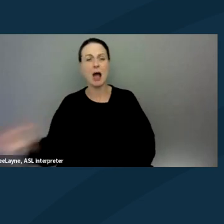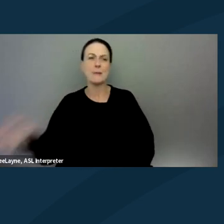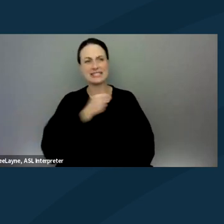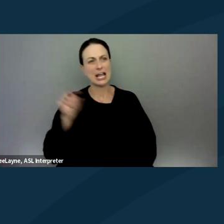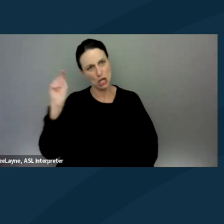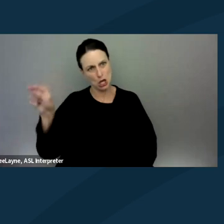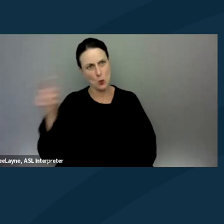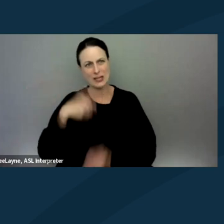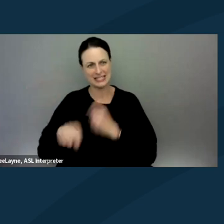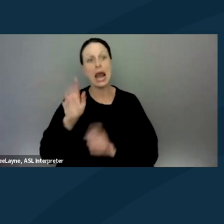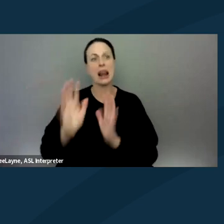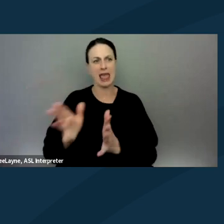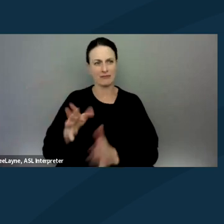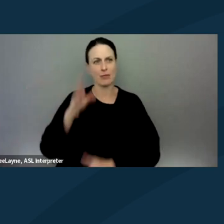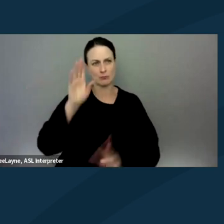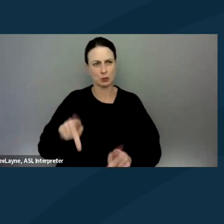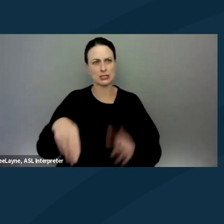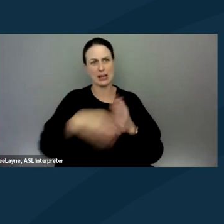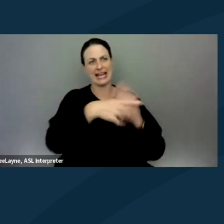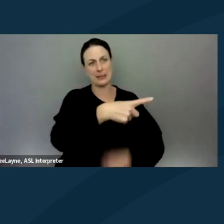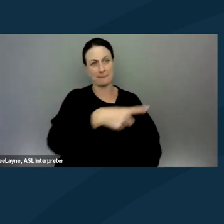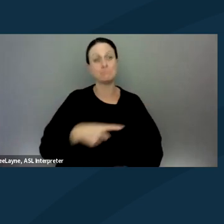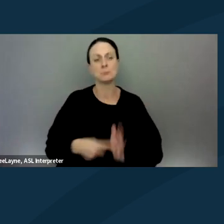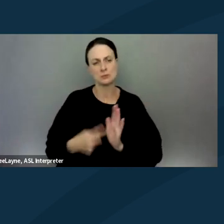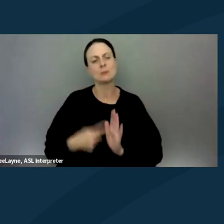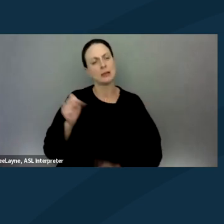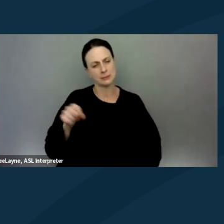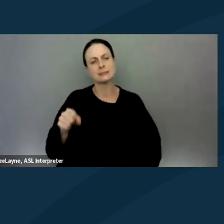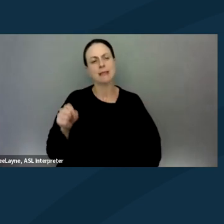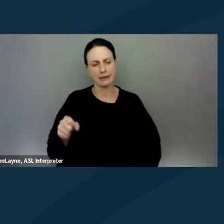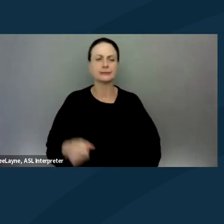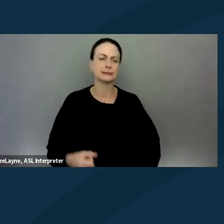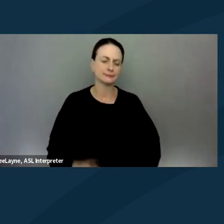And so that's what they did. Sometimes yes. Oftentimes yes,